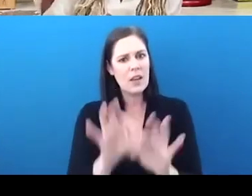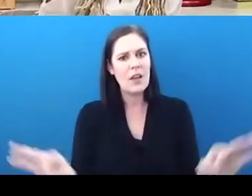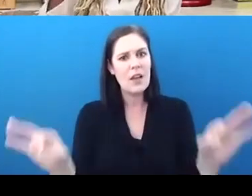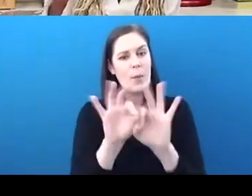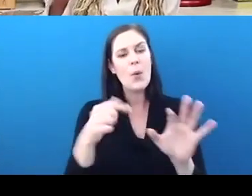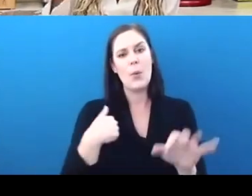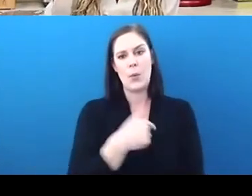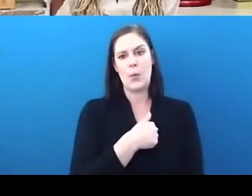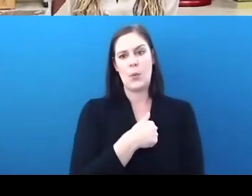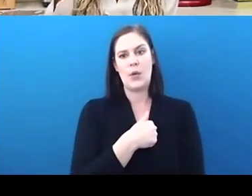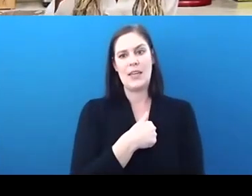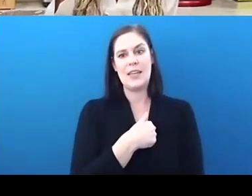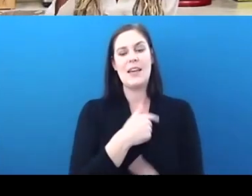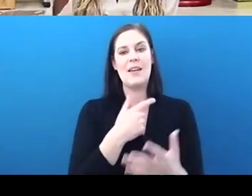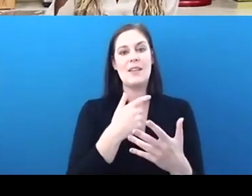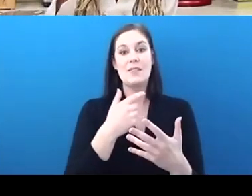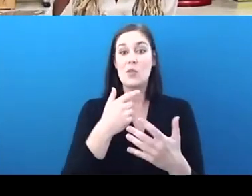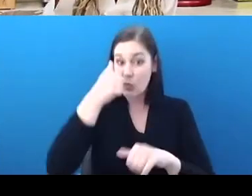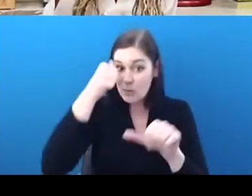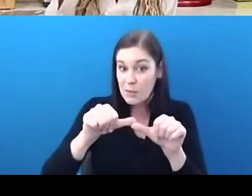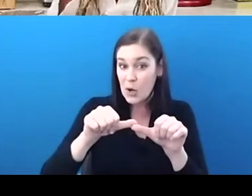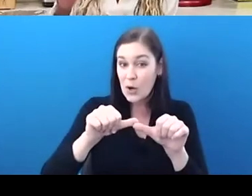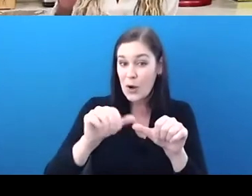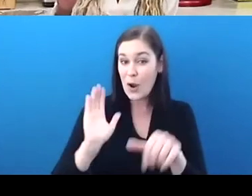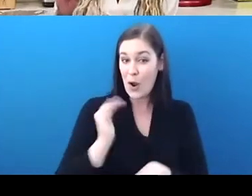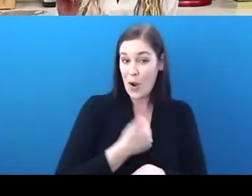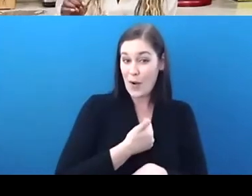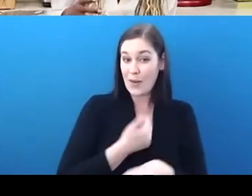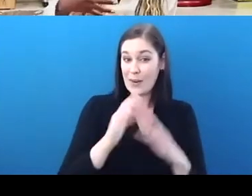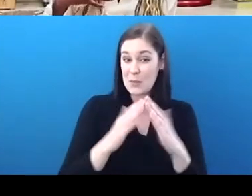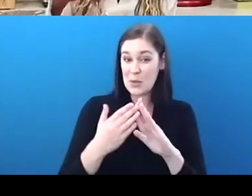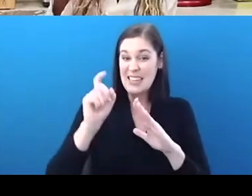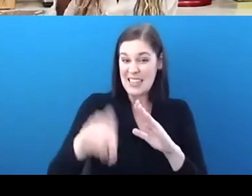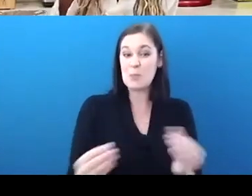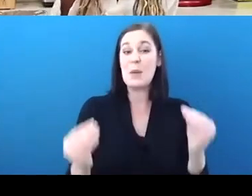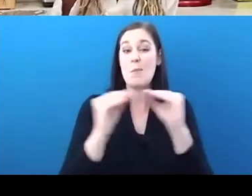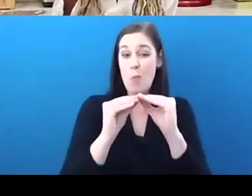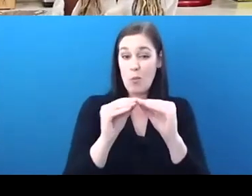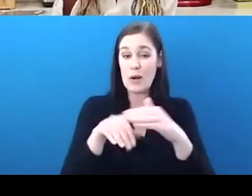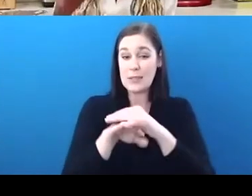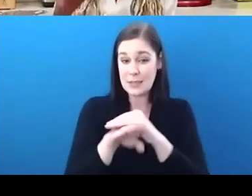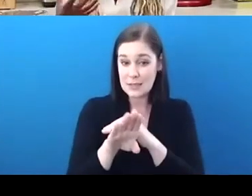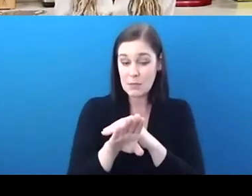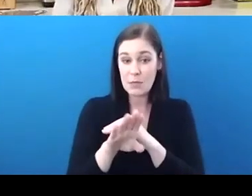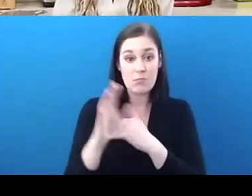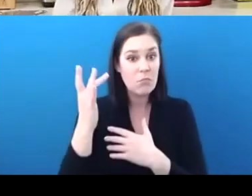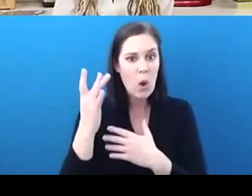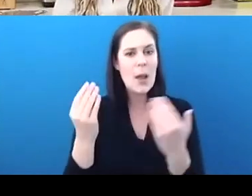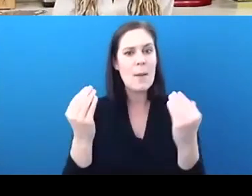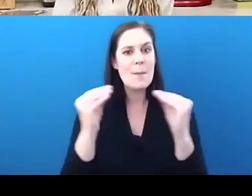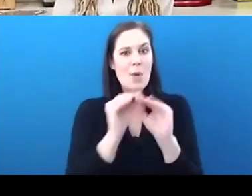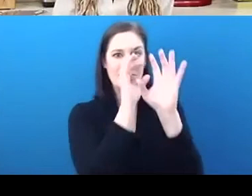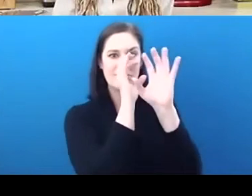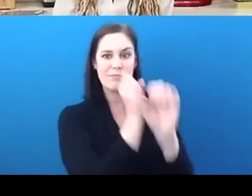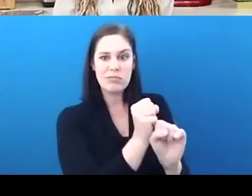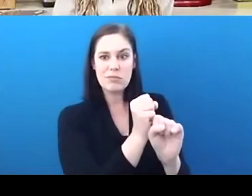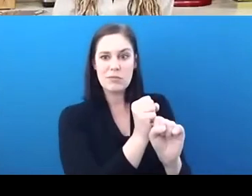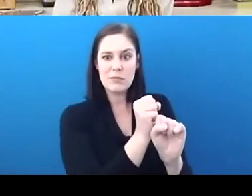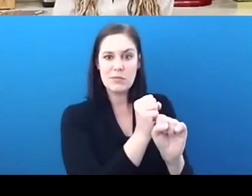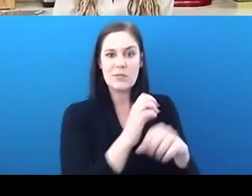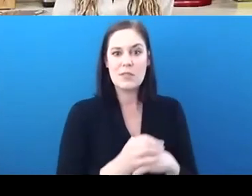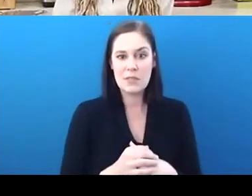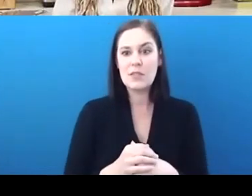on making our community more accessible because it's more appealing to diverse people to know that